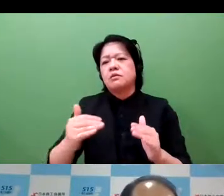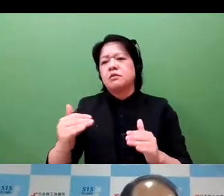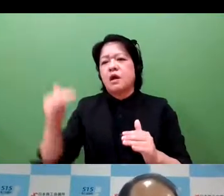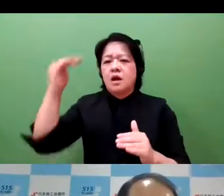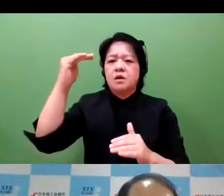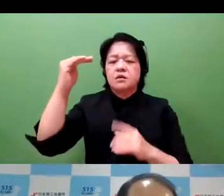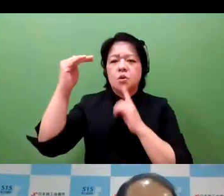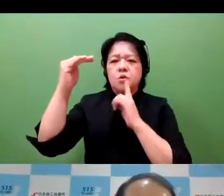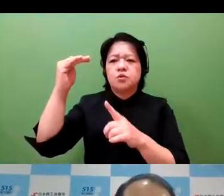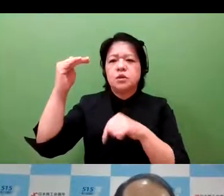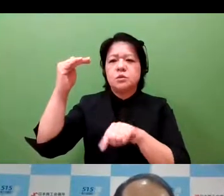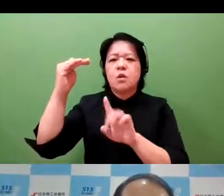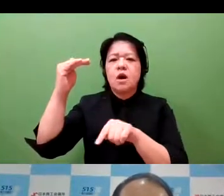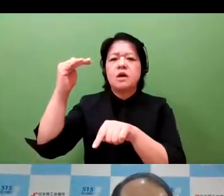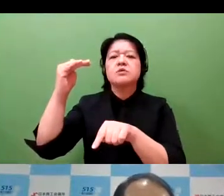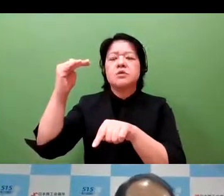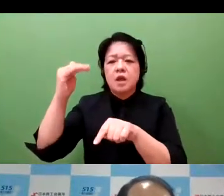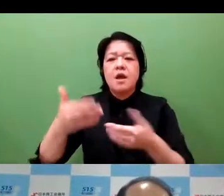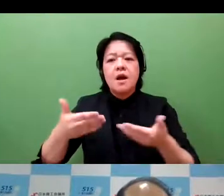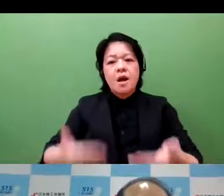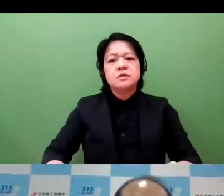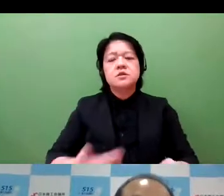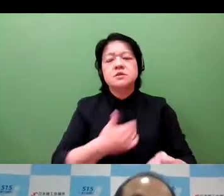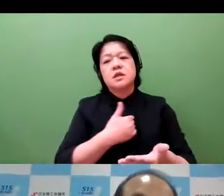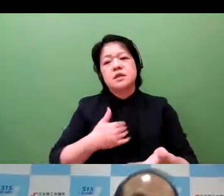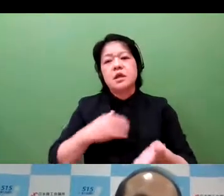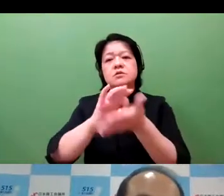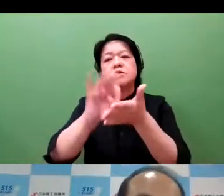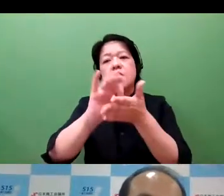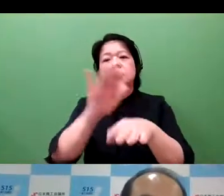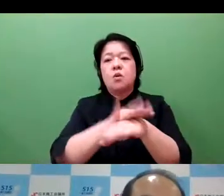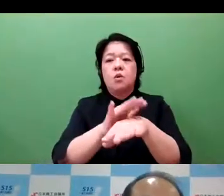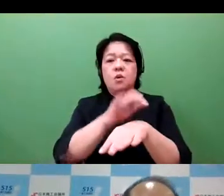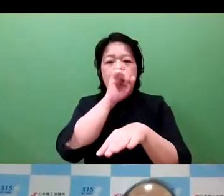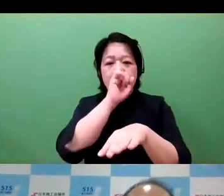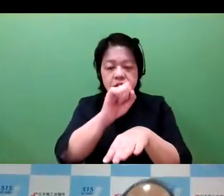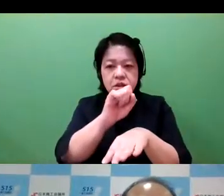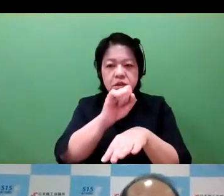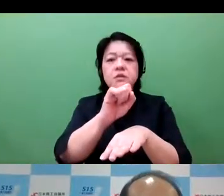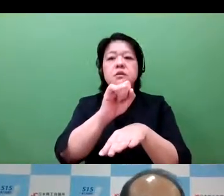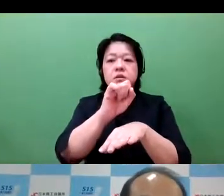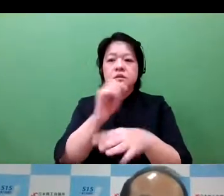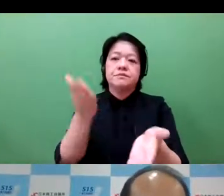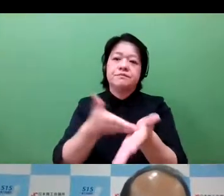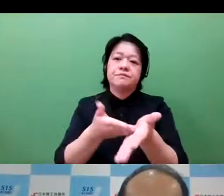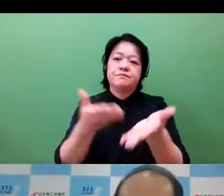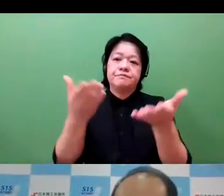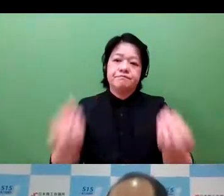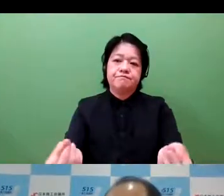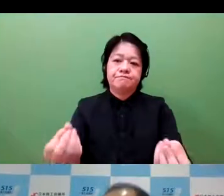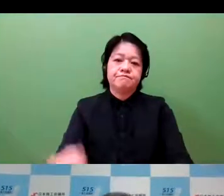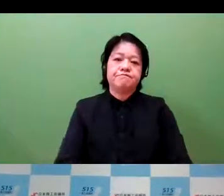of invalidation of their patent or otherwise losing the case.